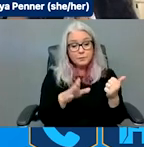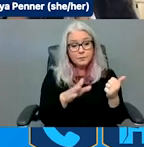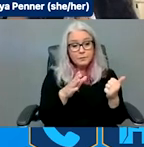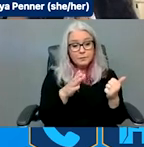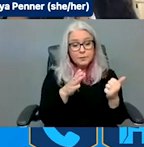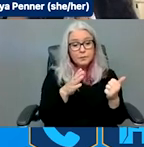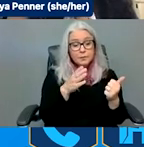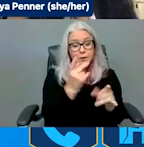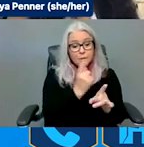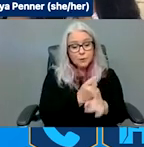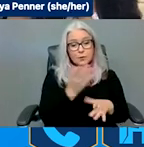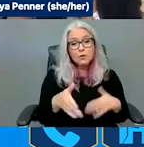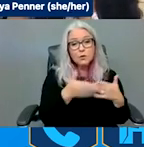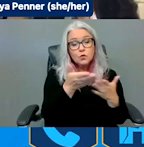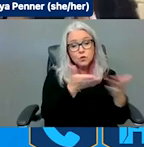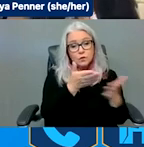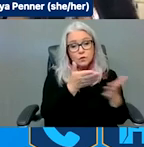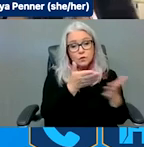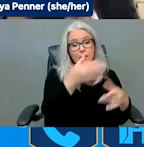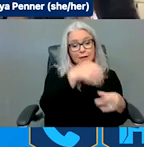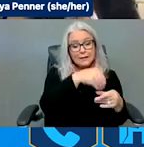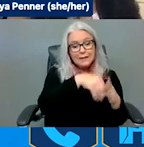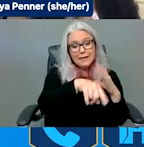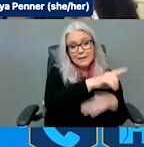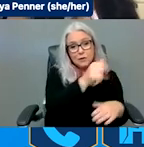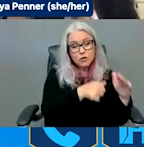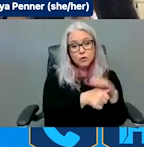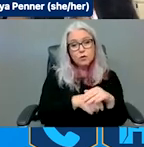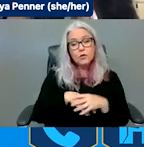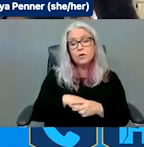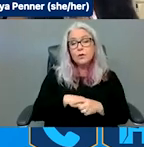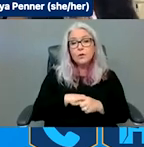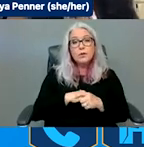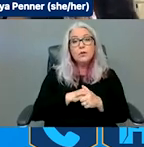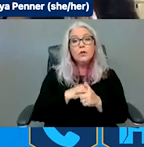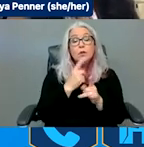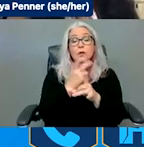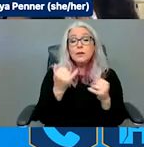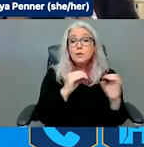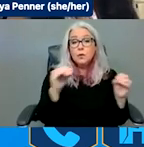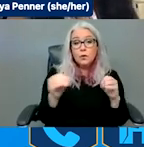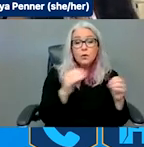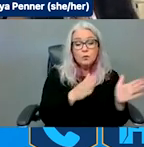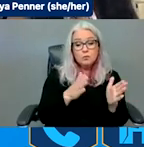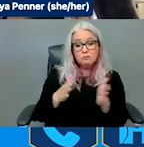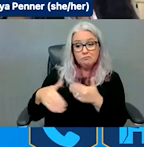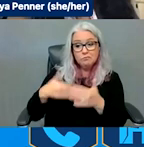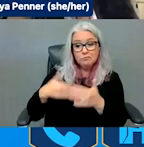And then finally, there are no processes in place to ensure people with disabilities are not forced into an institutional during or after